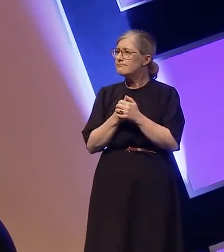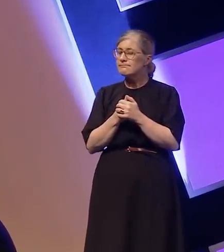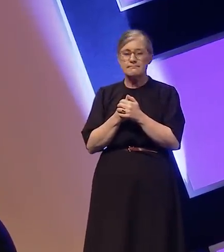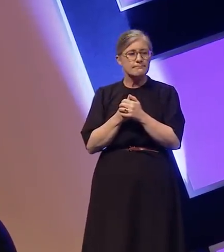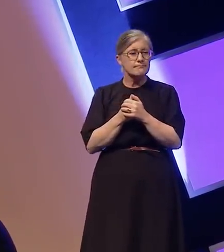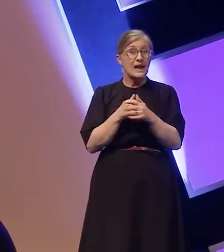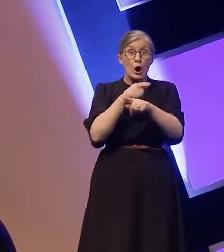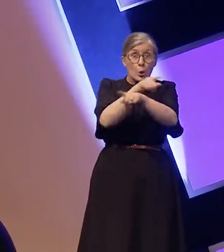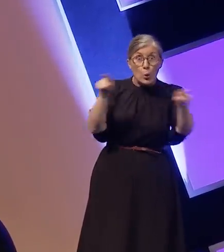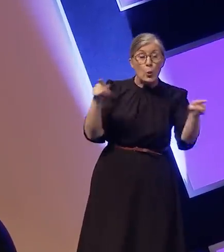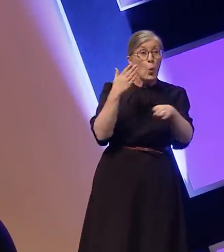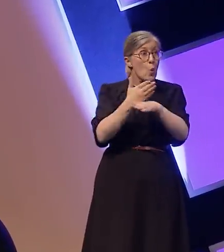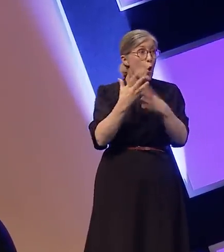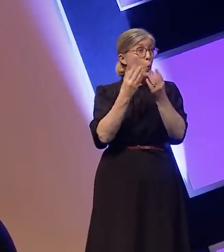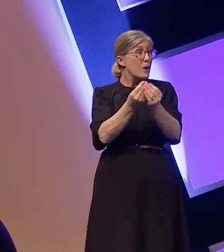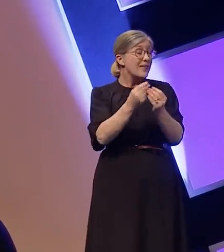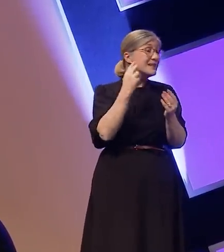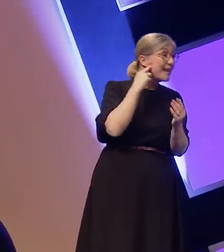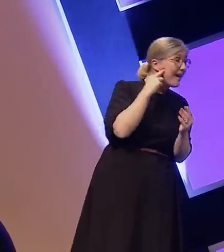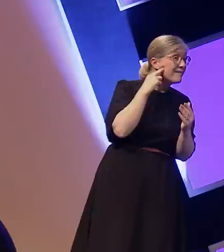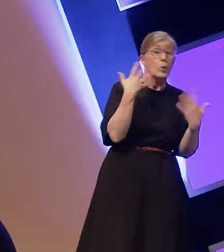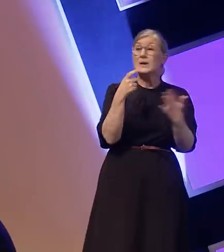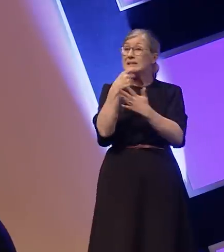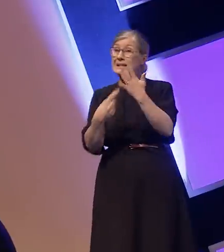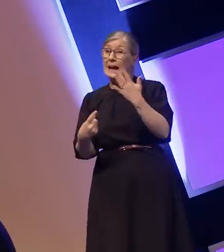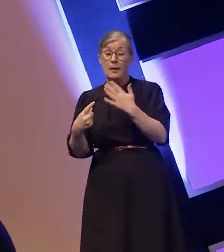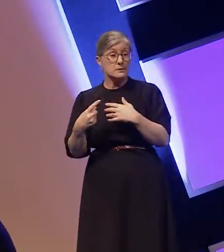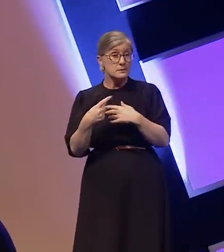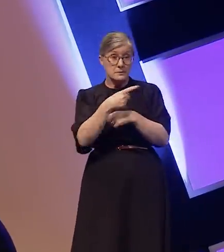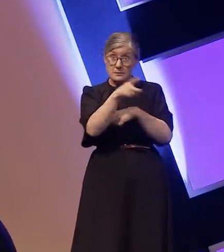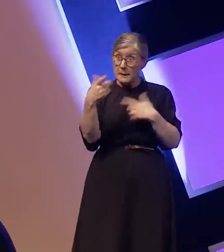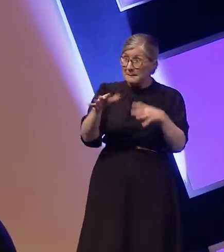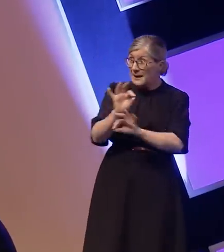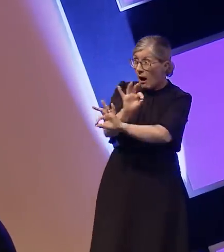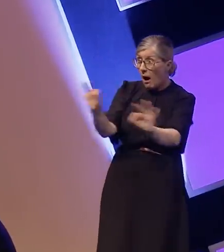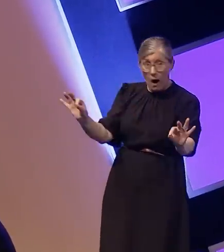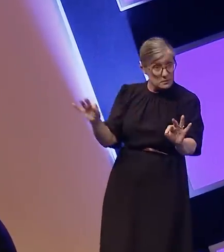deaf and disabled people, have you asked them if they feel they are appropriately supported?